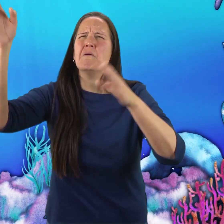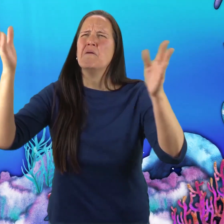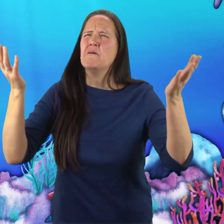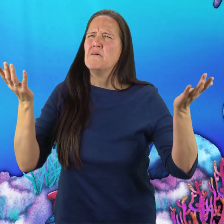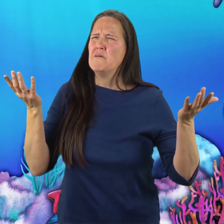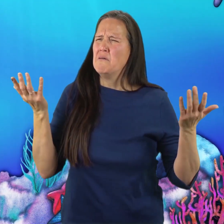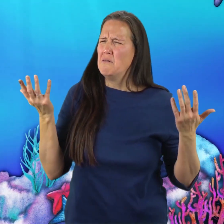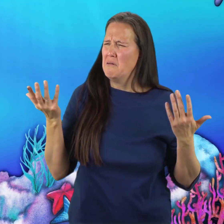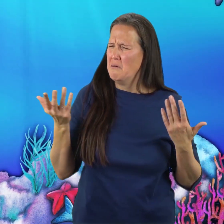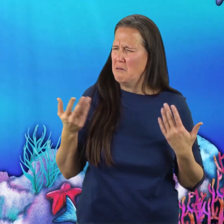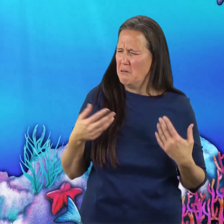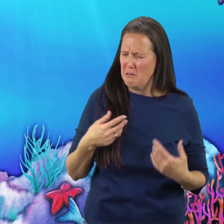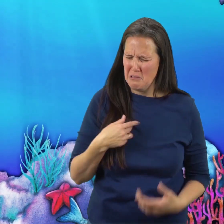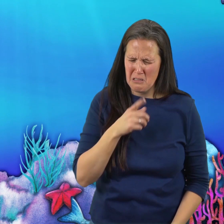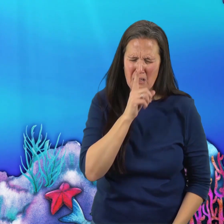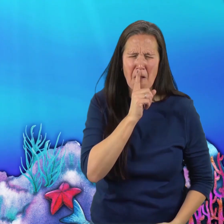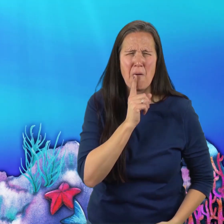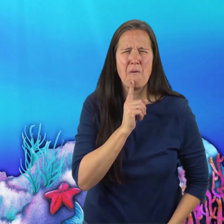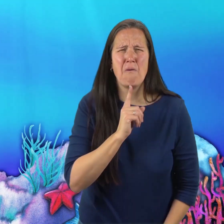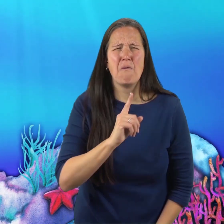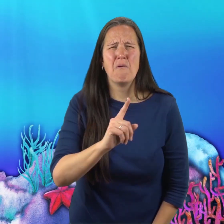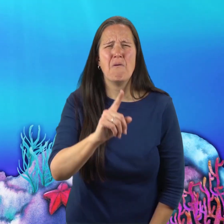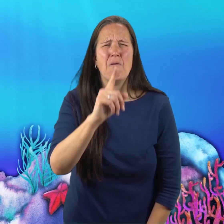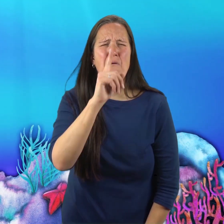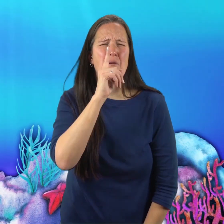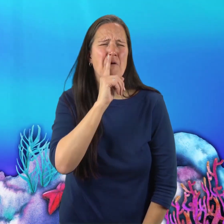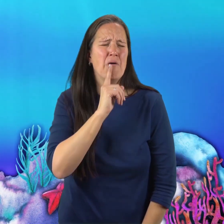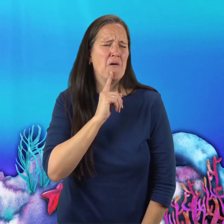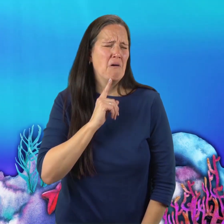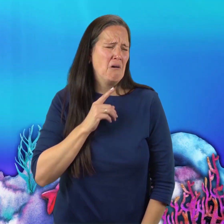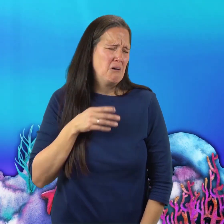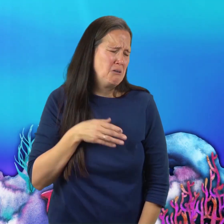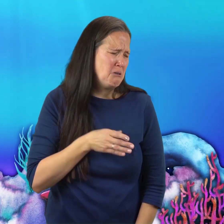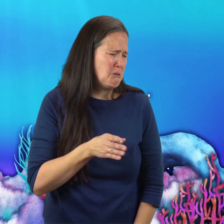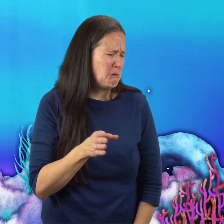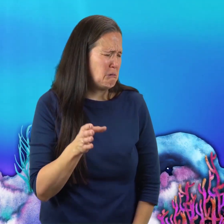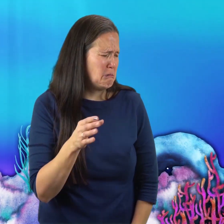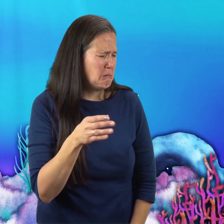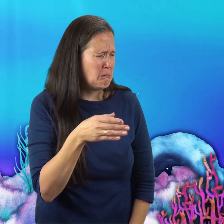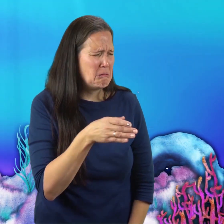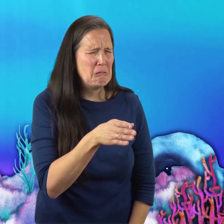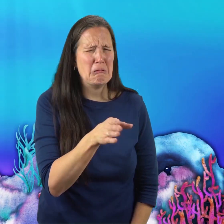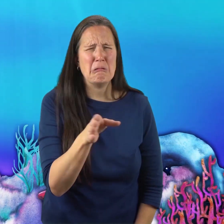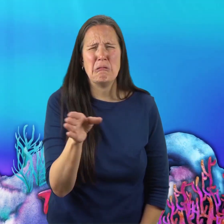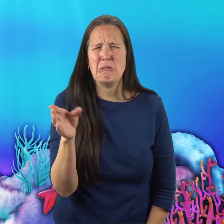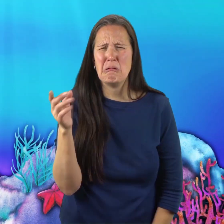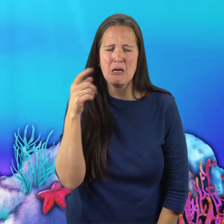Now, he was the loneliest fish in the entire ocean.